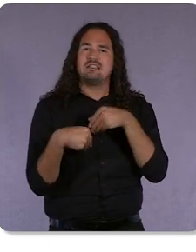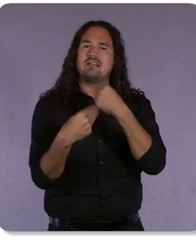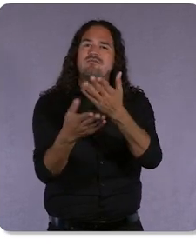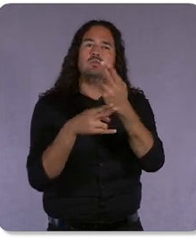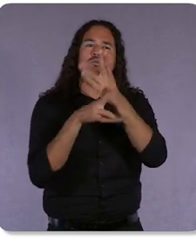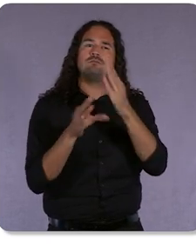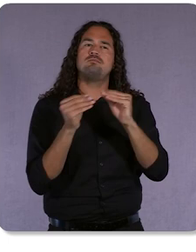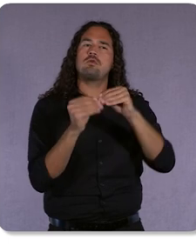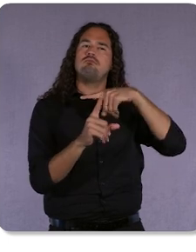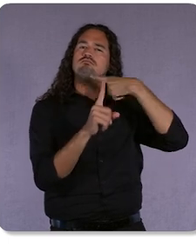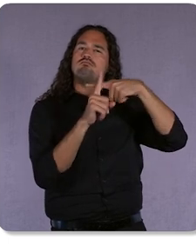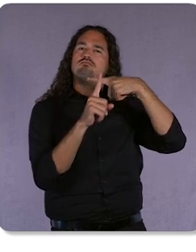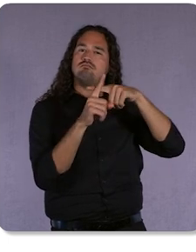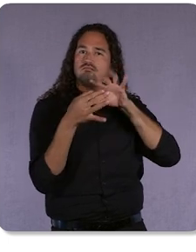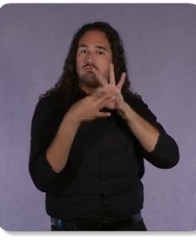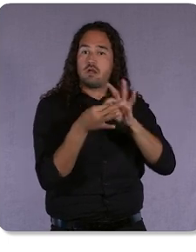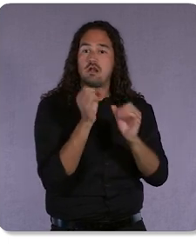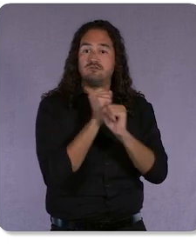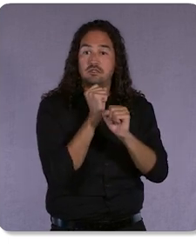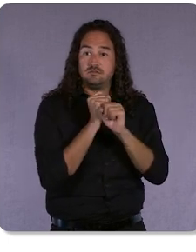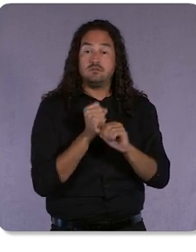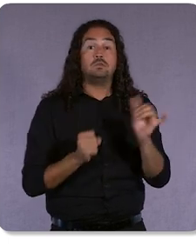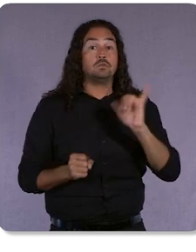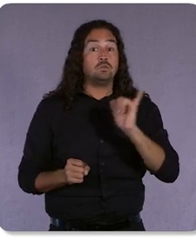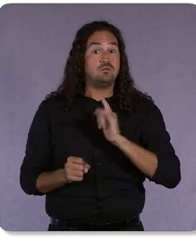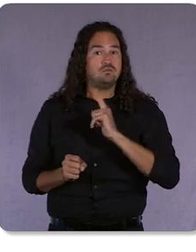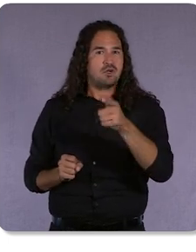And in turn, you can be confident that you’re talking to a relevant, engaged audience.